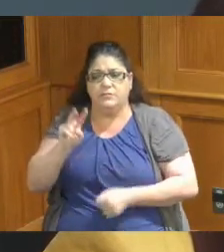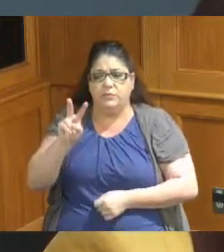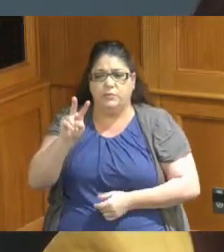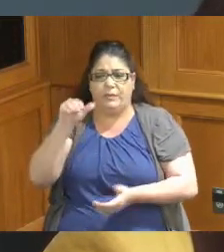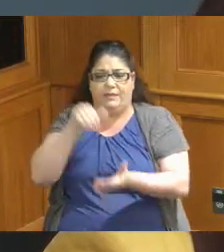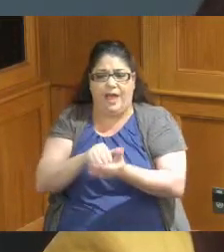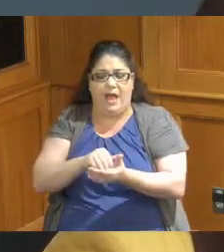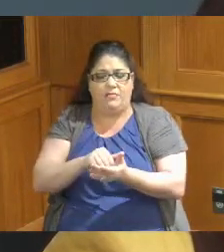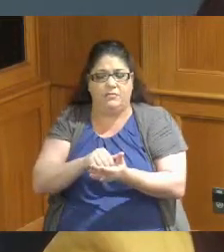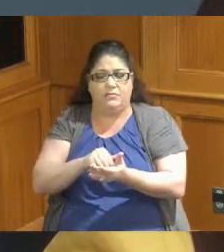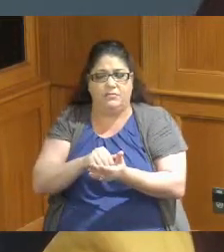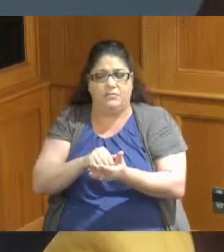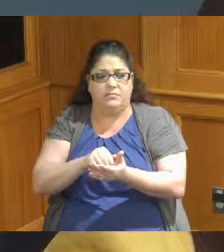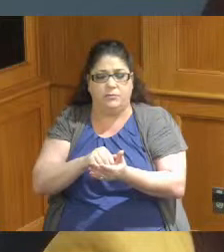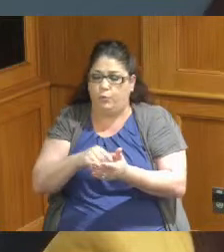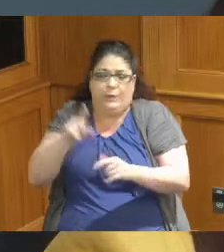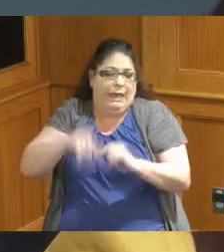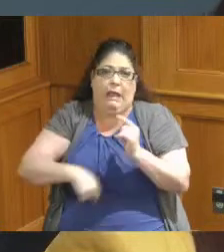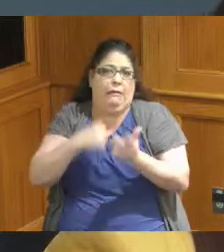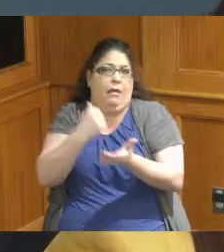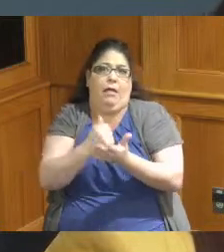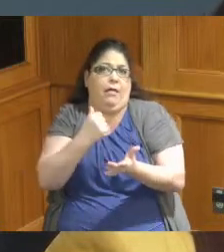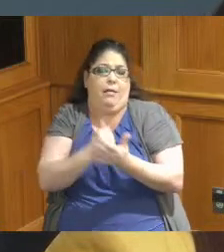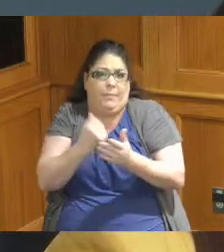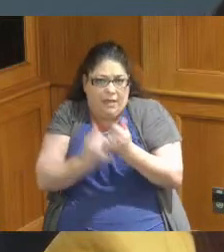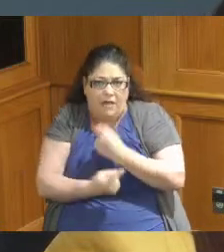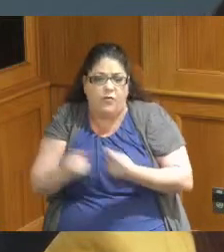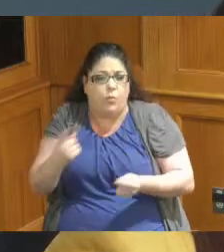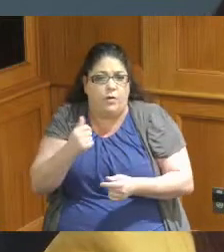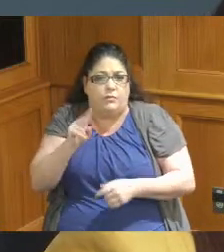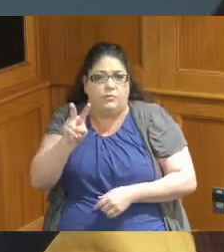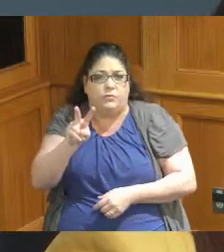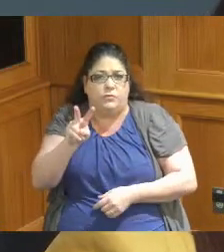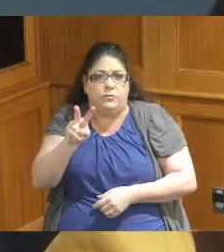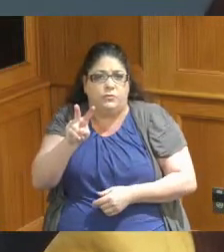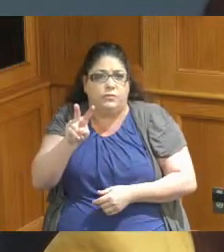on their rolls you can't help everybody and I just thought it was a low number but if that's